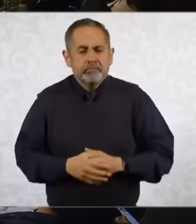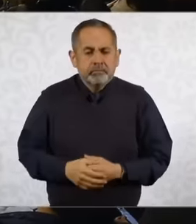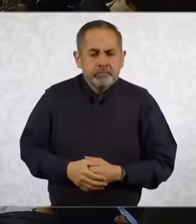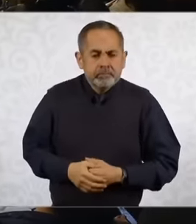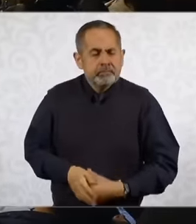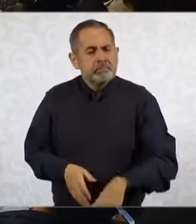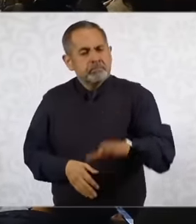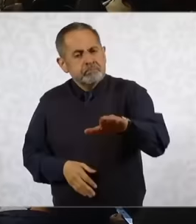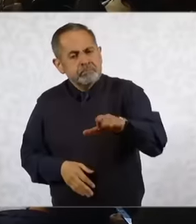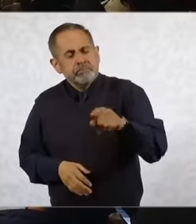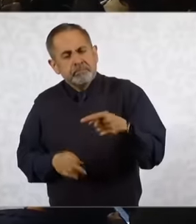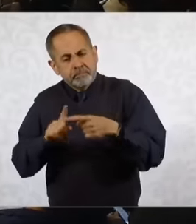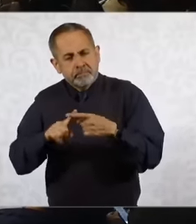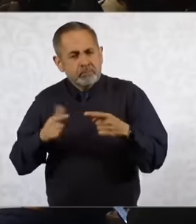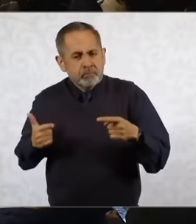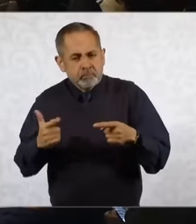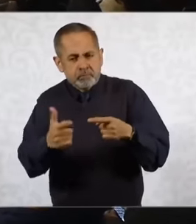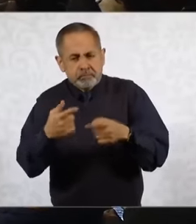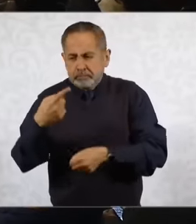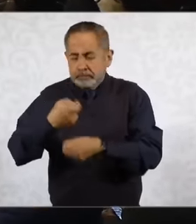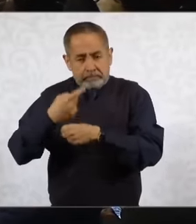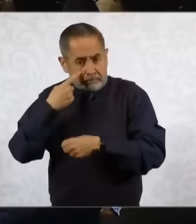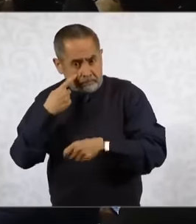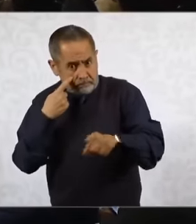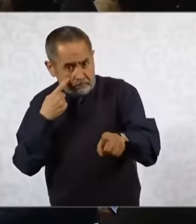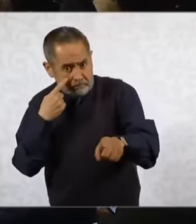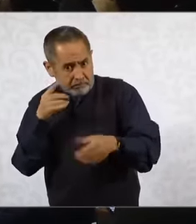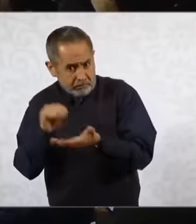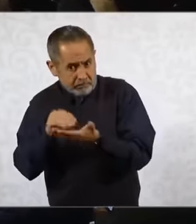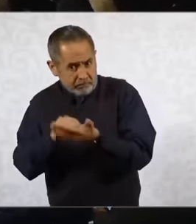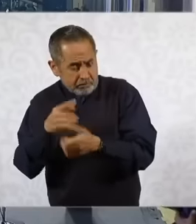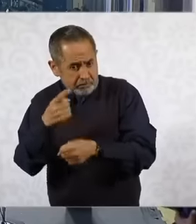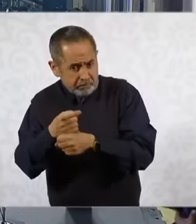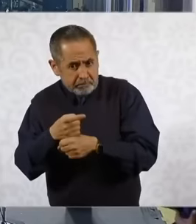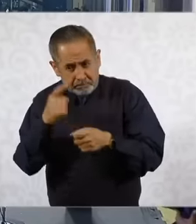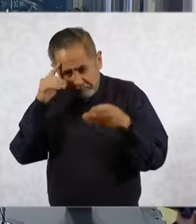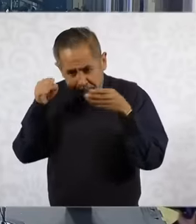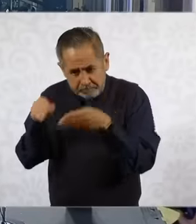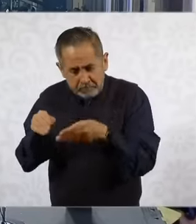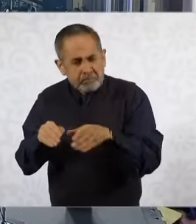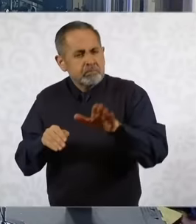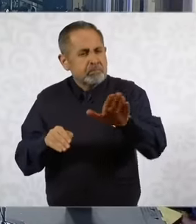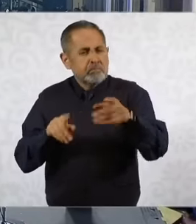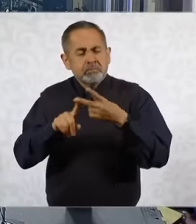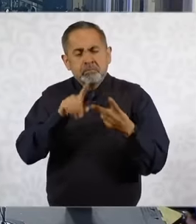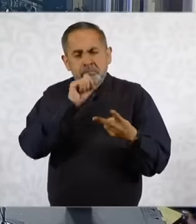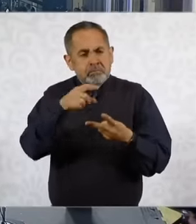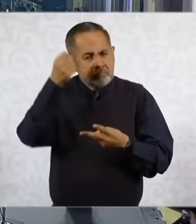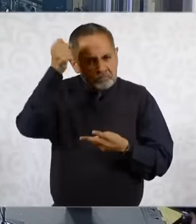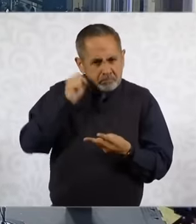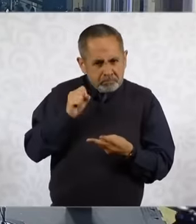a concern because it is among the first places but you could also say that in the Sinaloa case there is a perception that